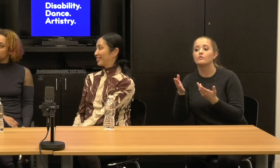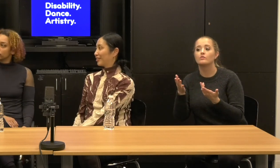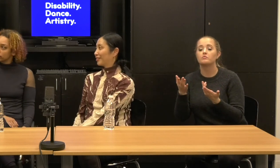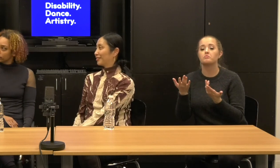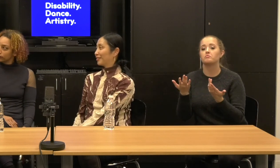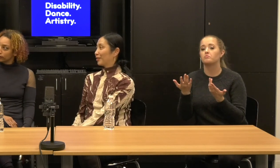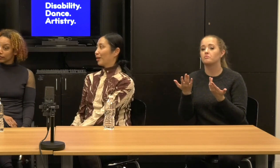Wouldn't that be amazing?